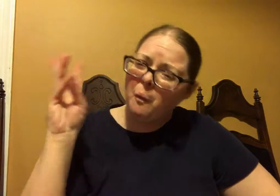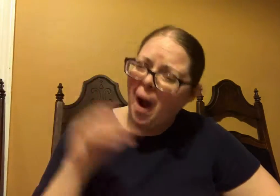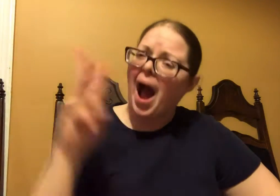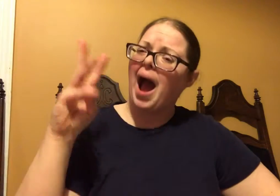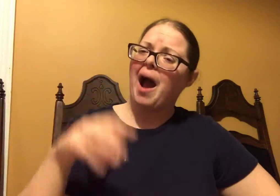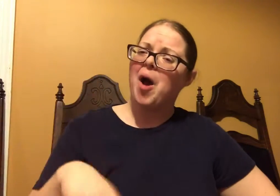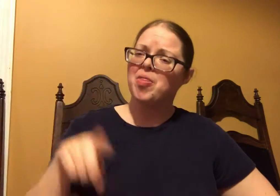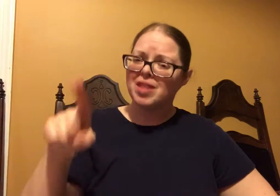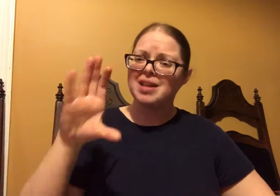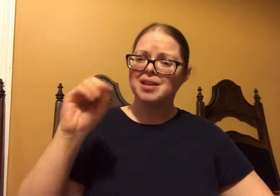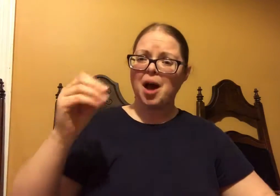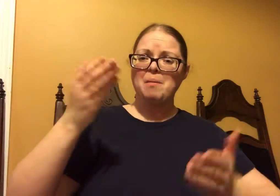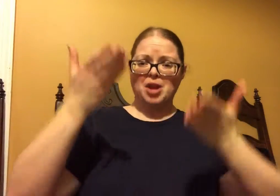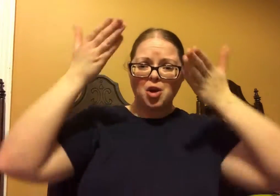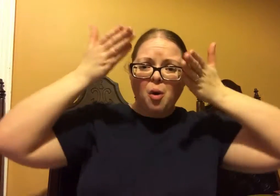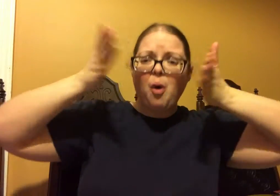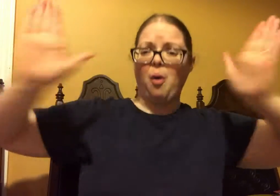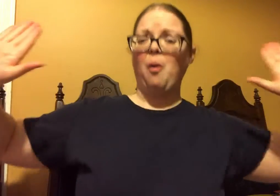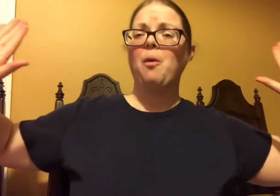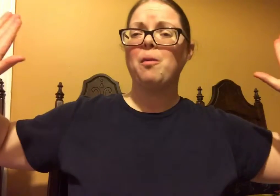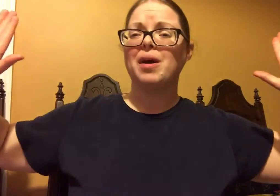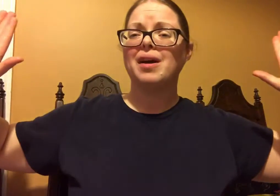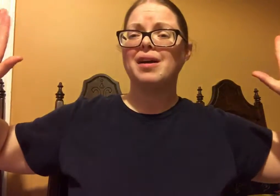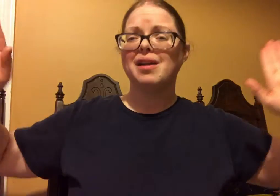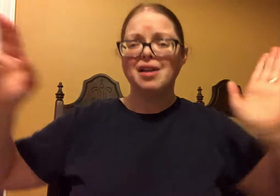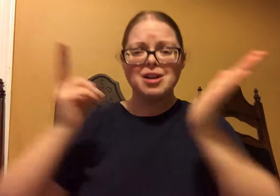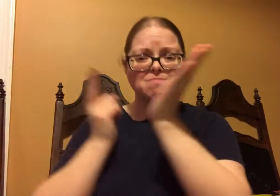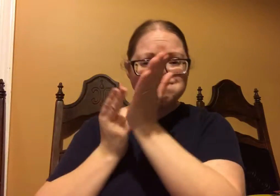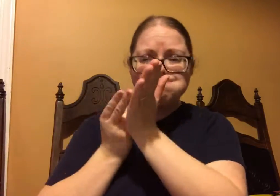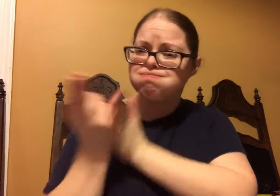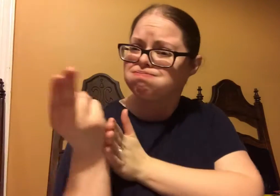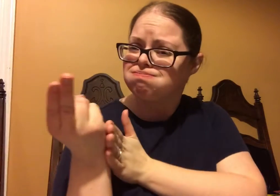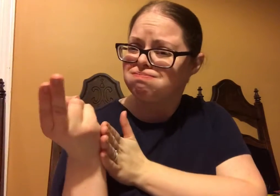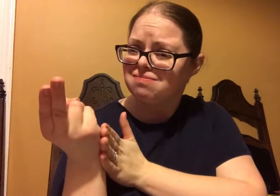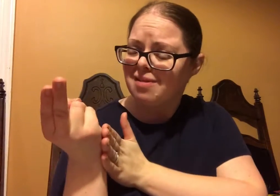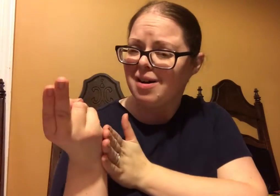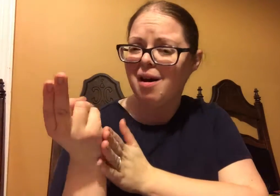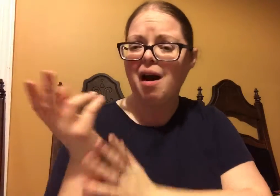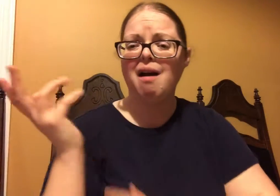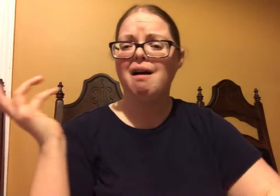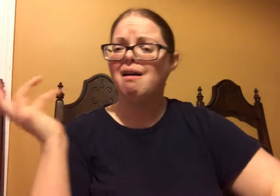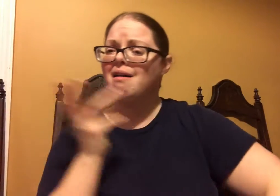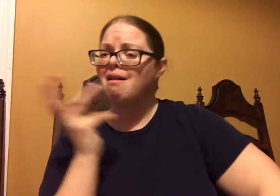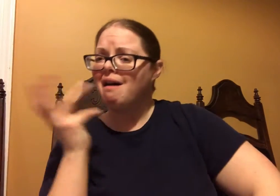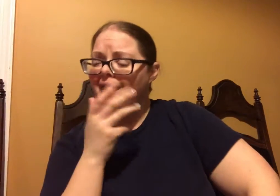It just, it amazes me. They are open, they are honest. Wow!